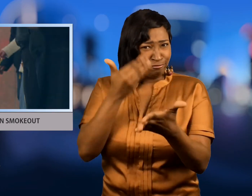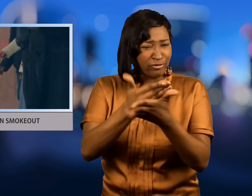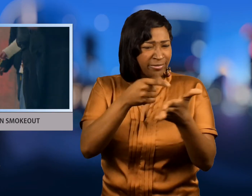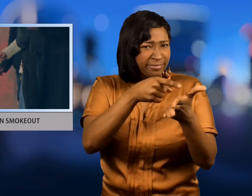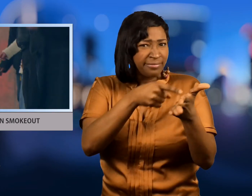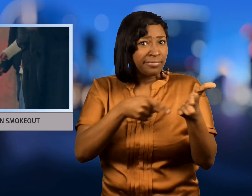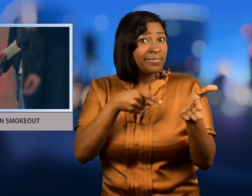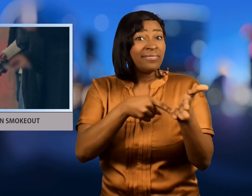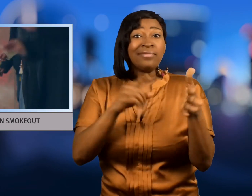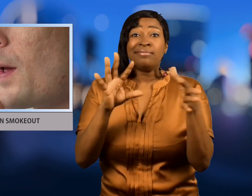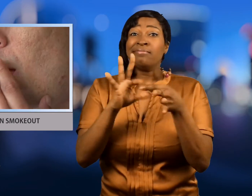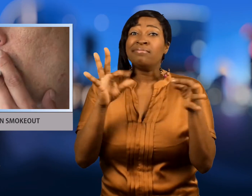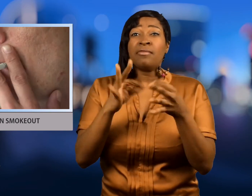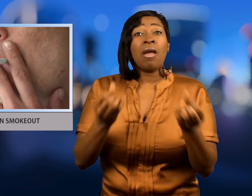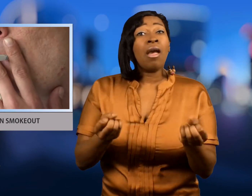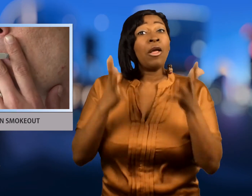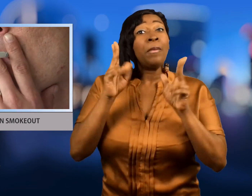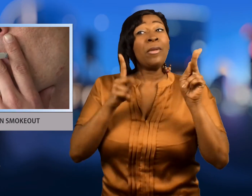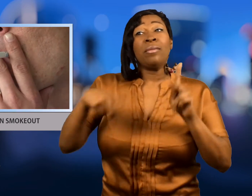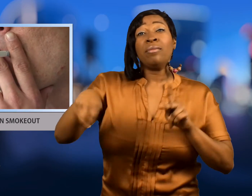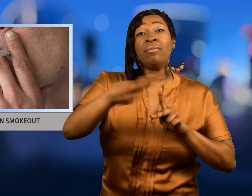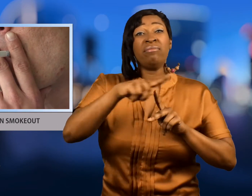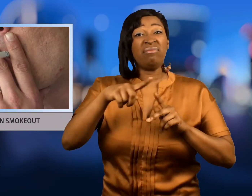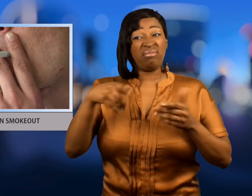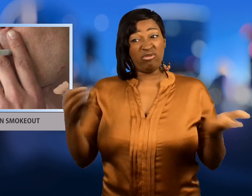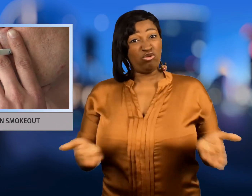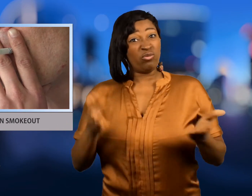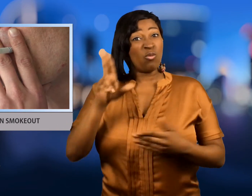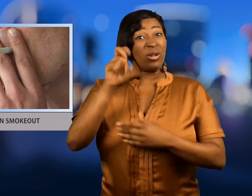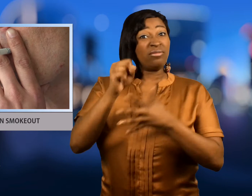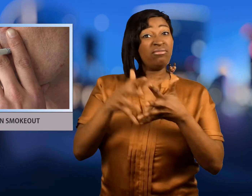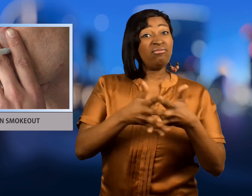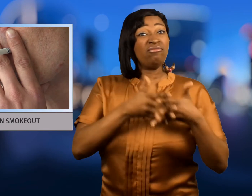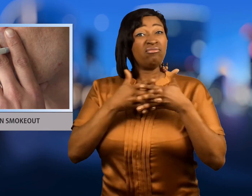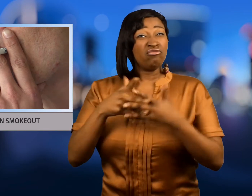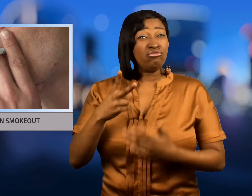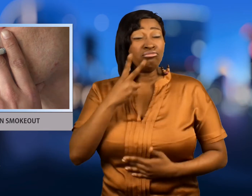about 36.5 million people in the